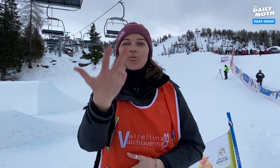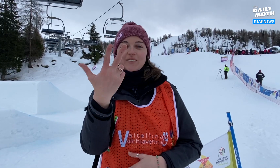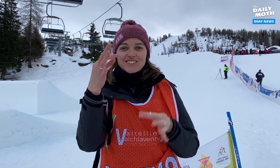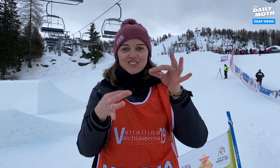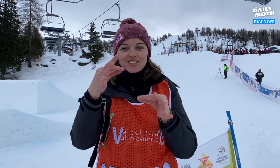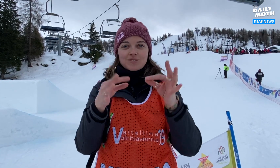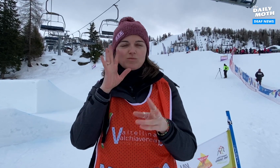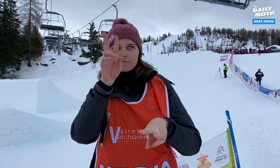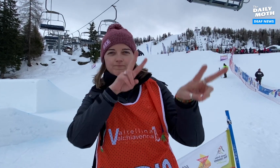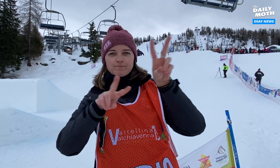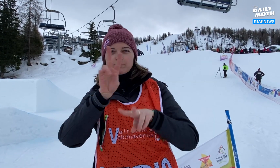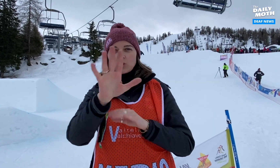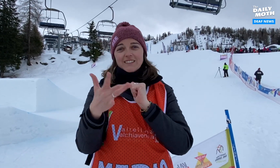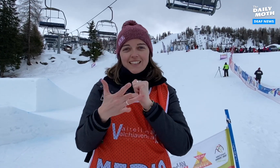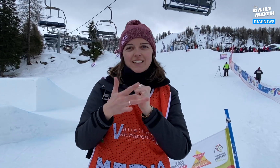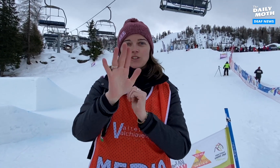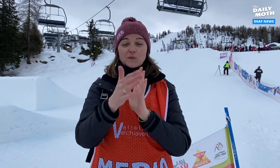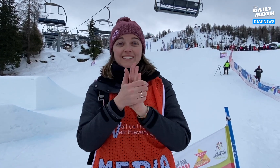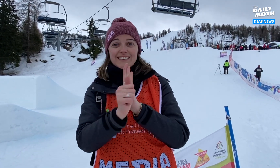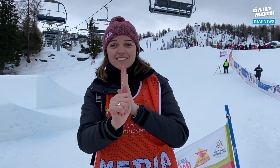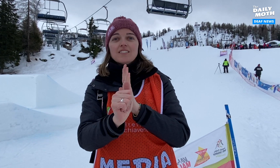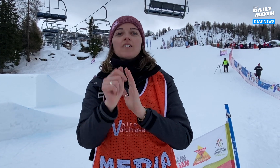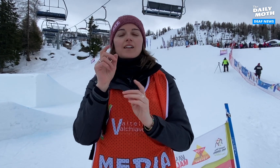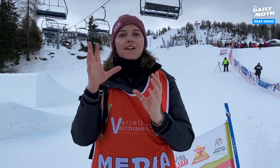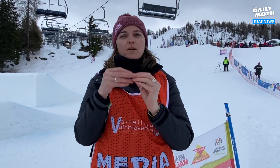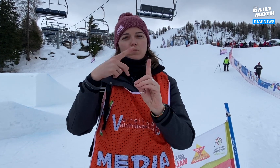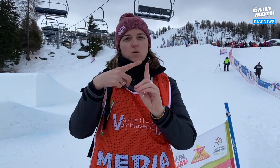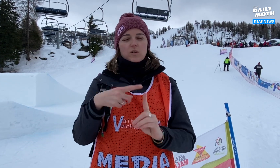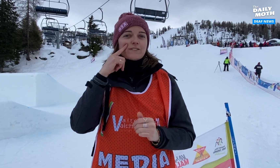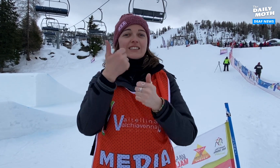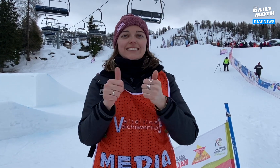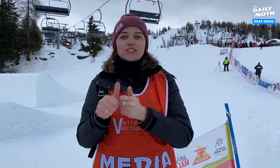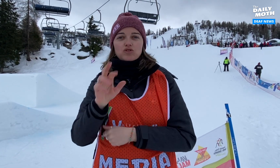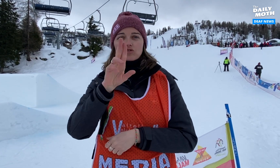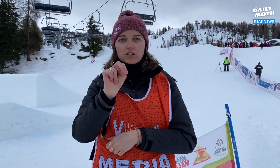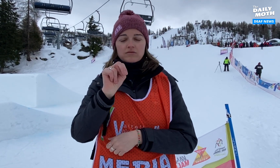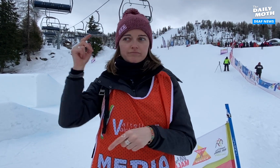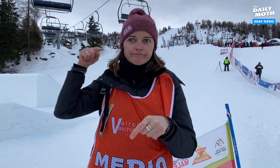There are three judges who will look at their techniques and skills. Points will be awarded for each run.